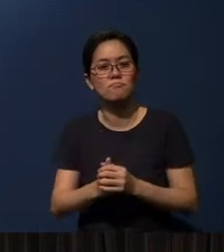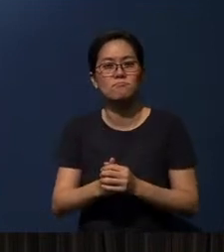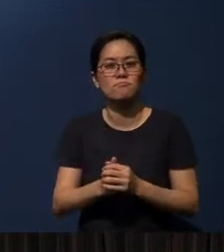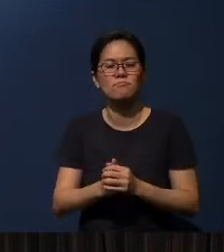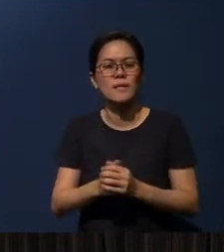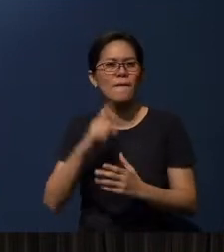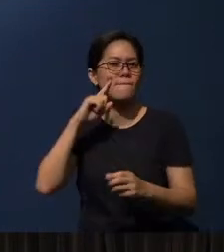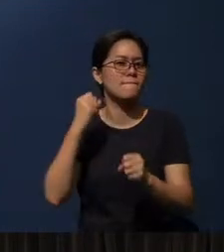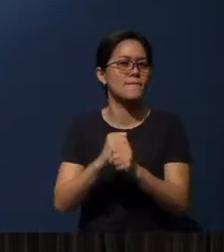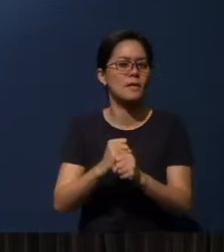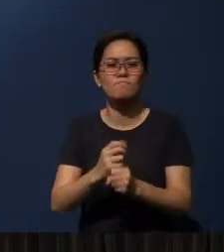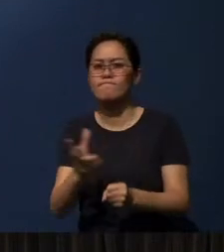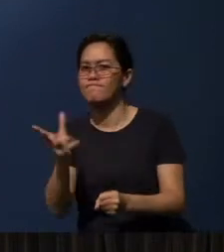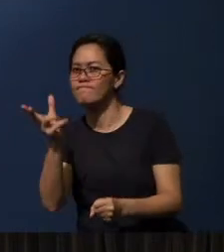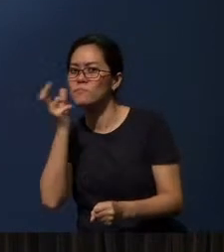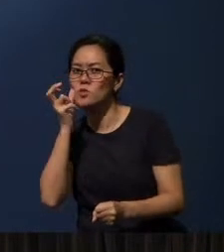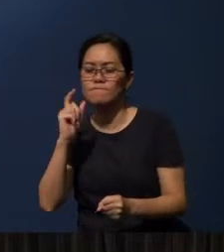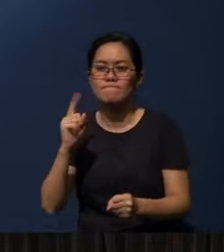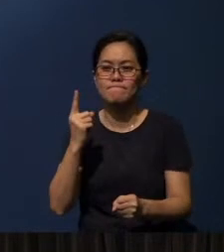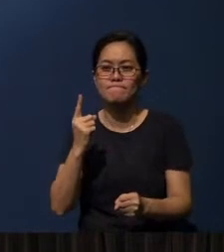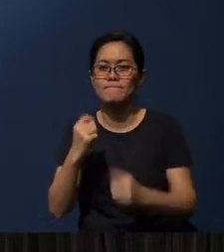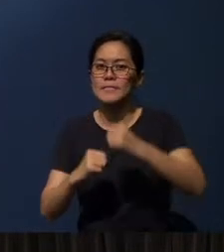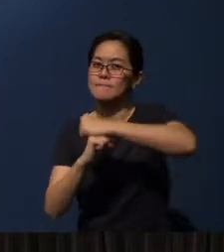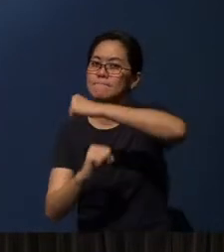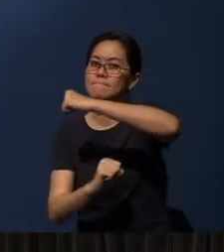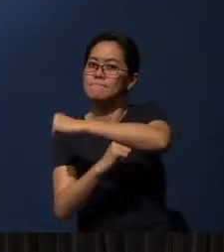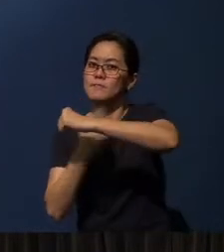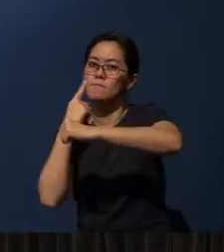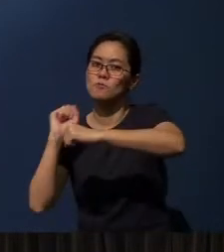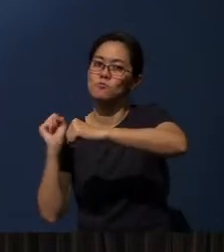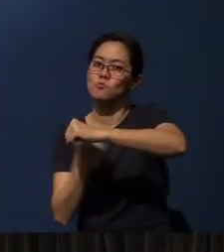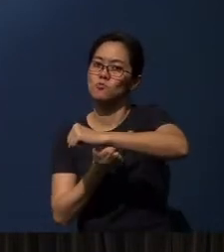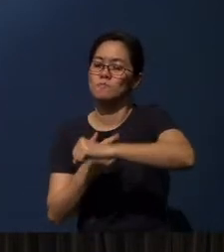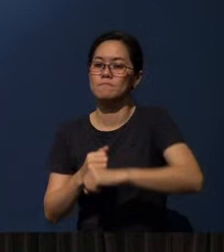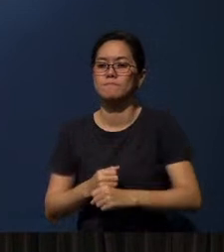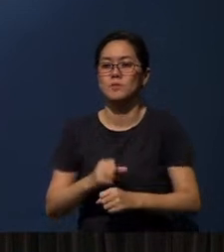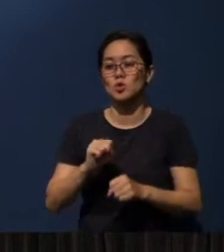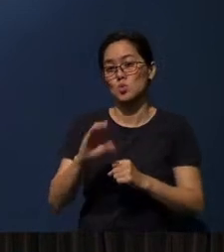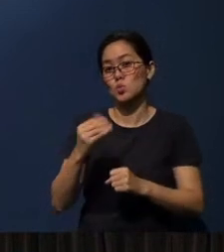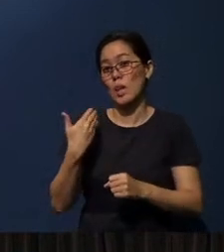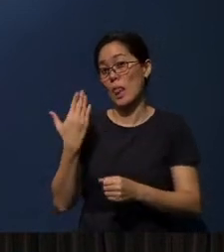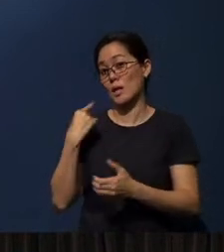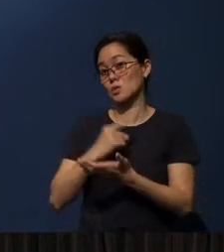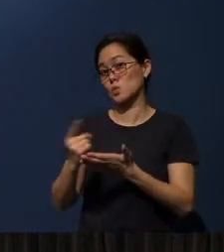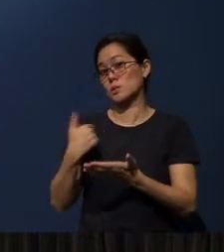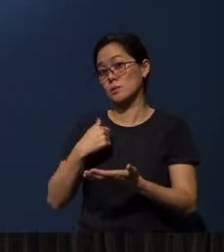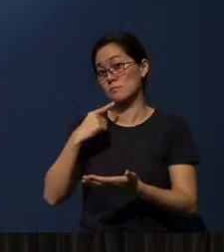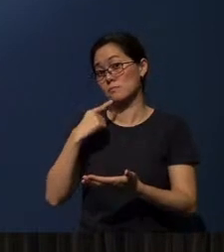So faith comes by hearing the Word of God is really the foundation to all of these. And so last week, we talked about this commitment.